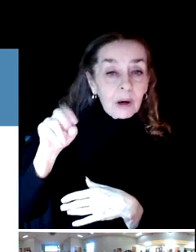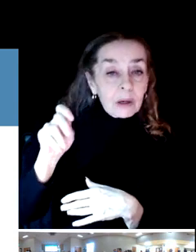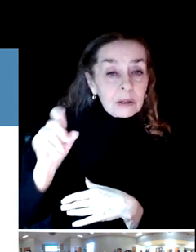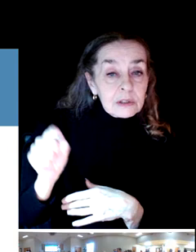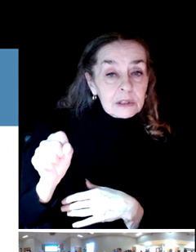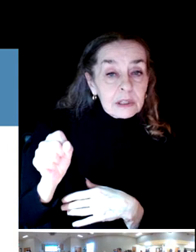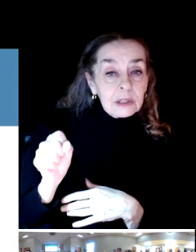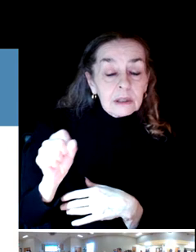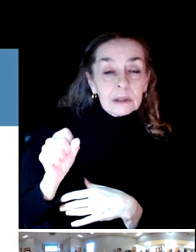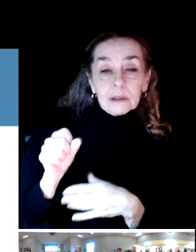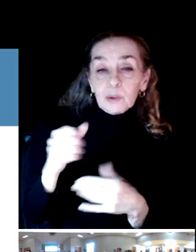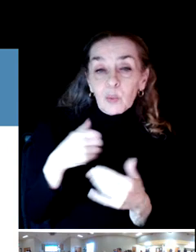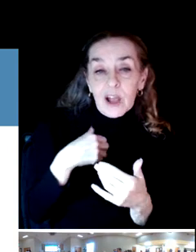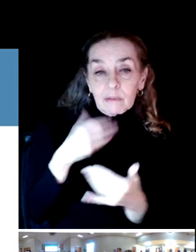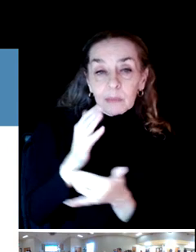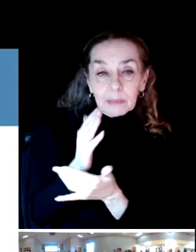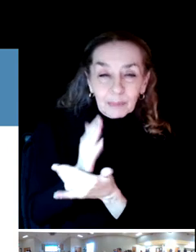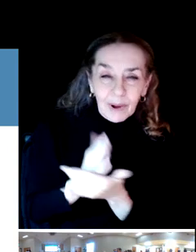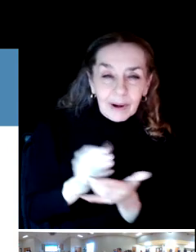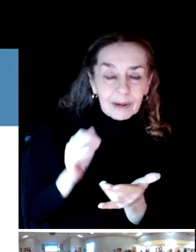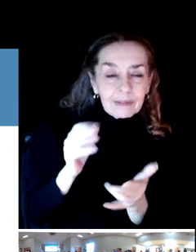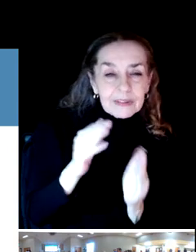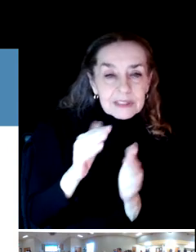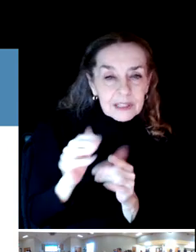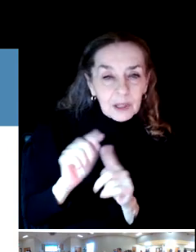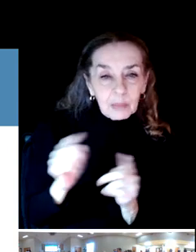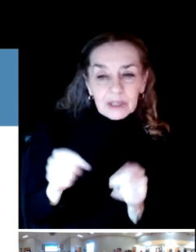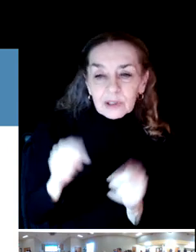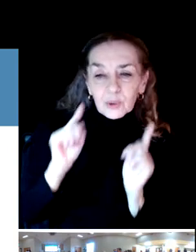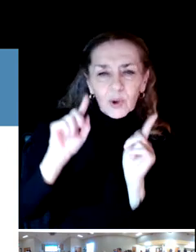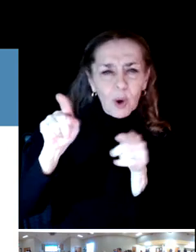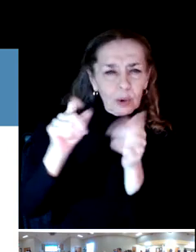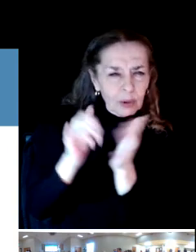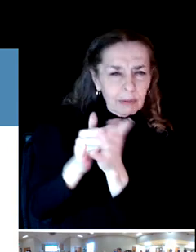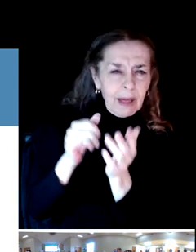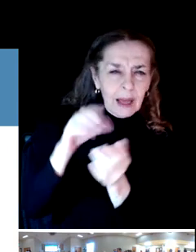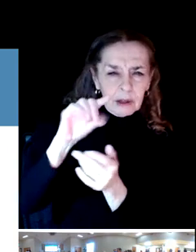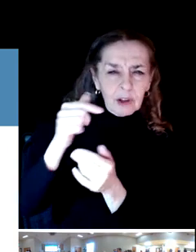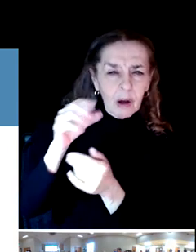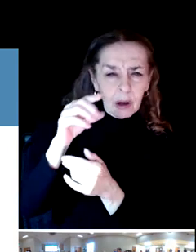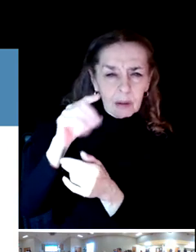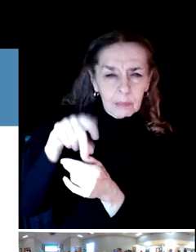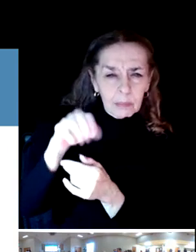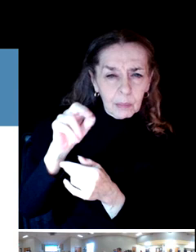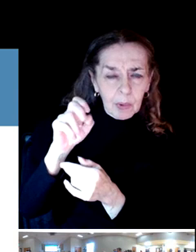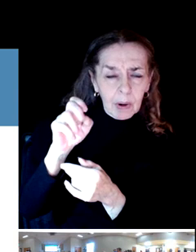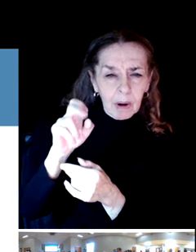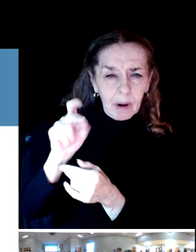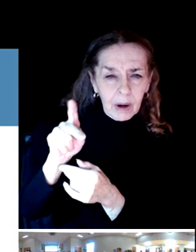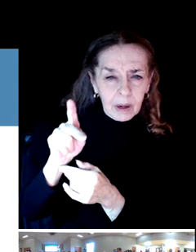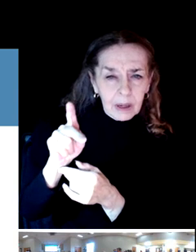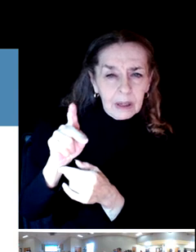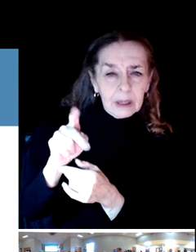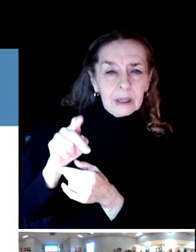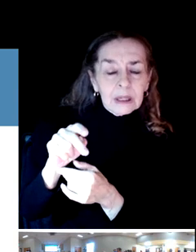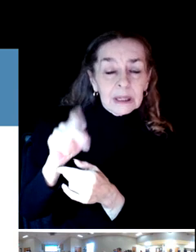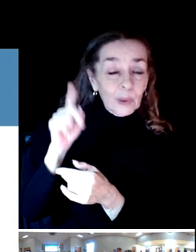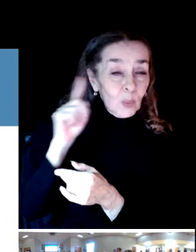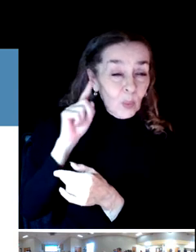And really to get to it, we think that the community will return will probably desire